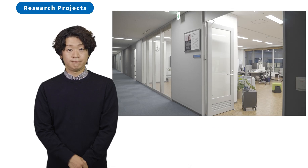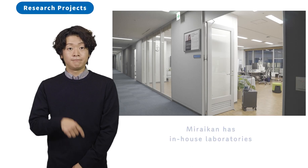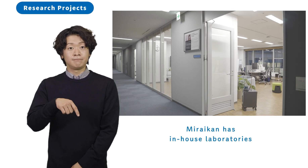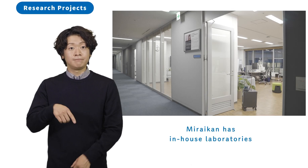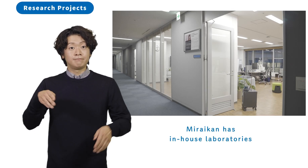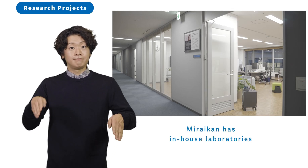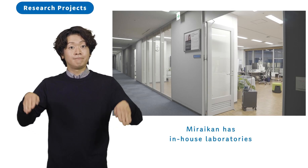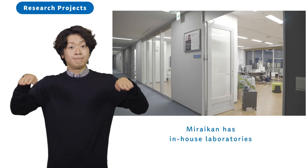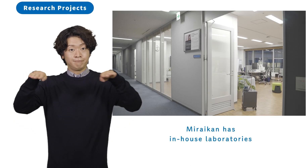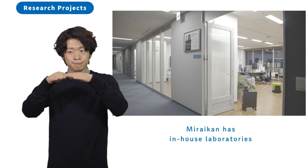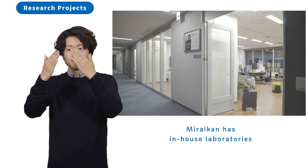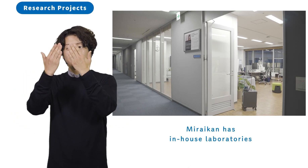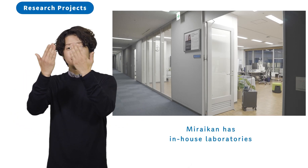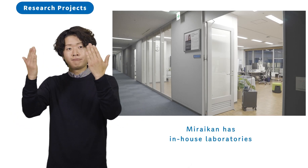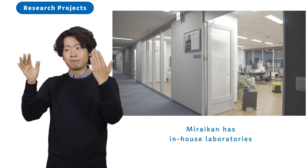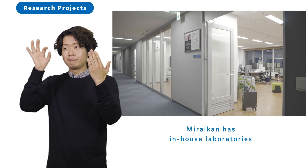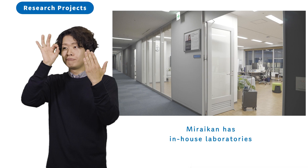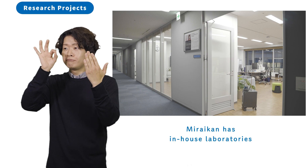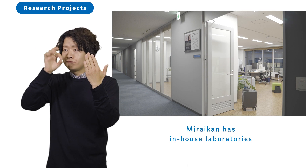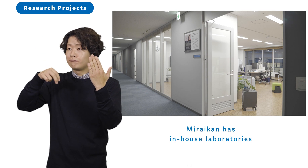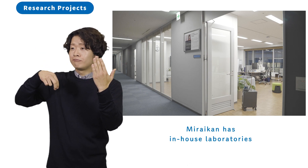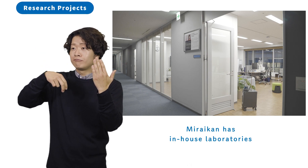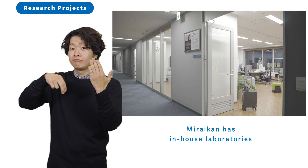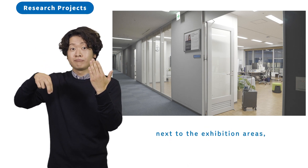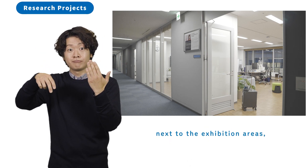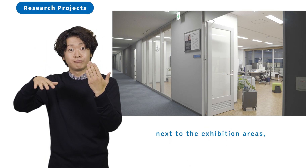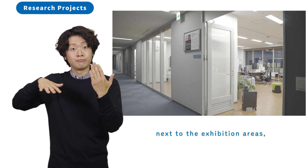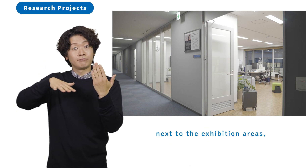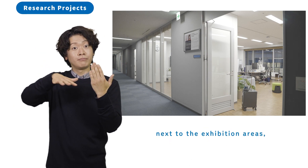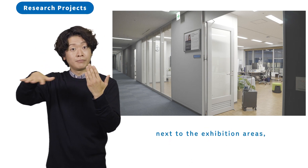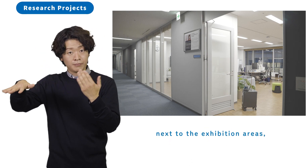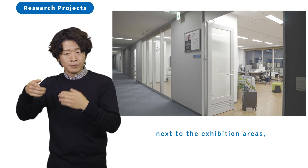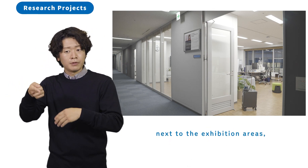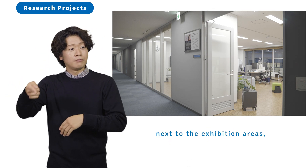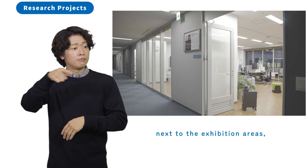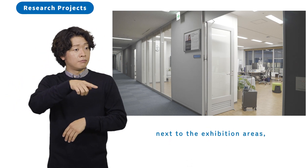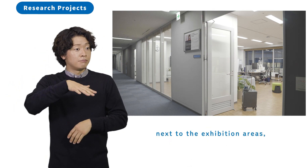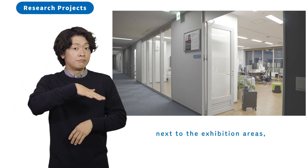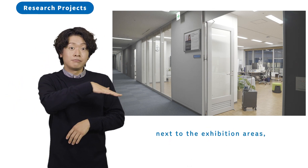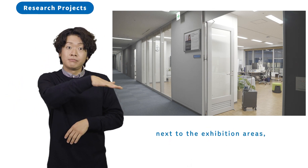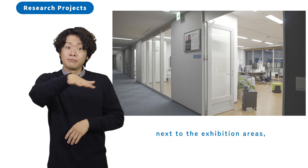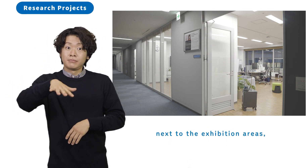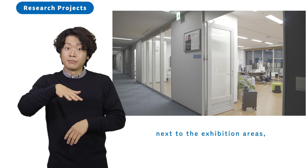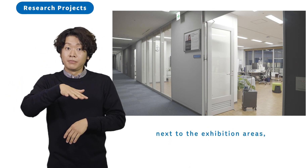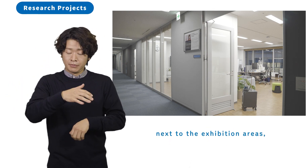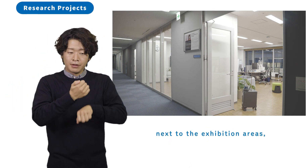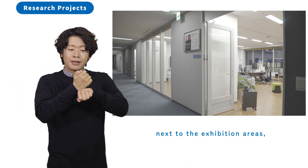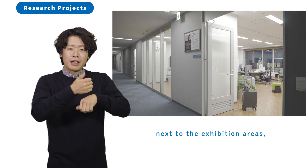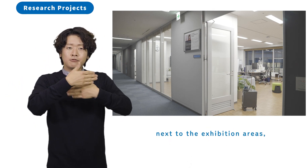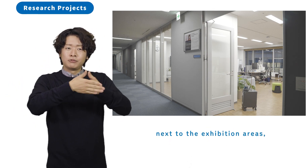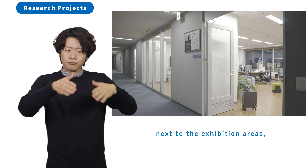Miraikan has in-house laboratories next to the exhibition areas,